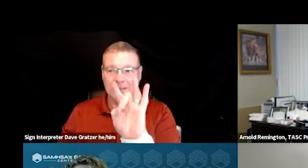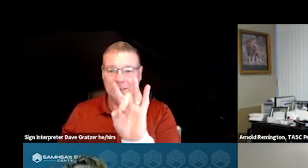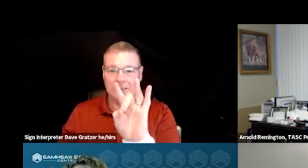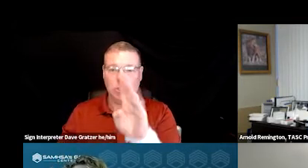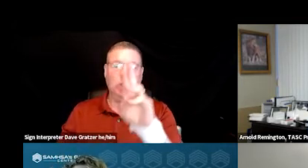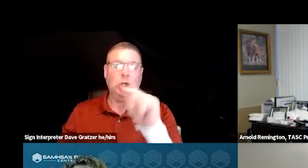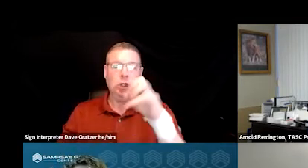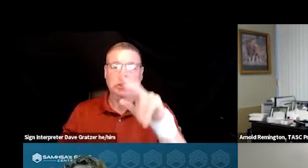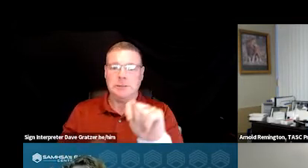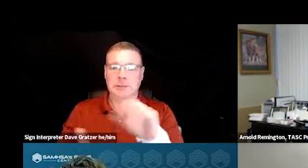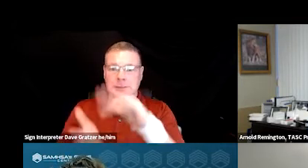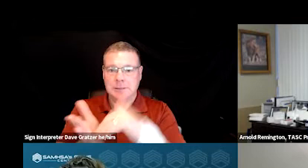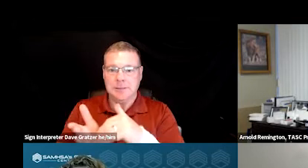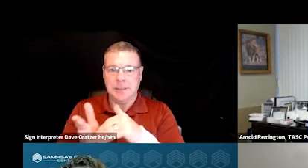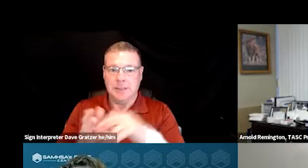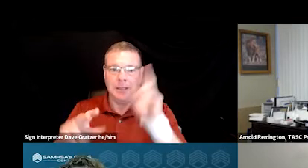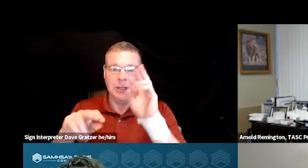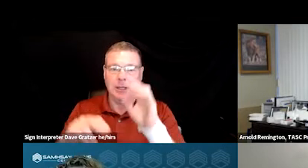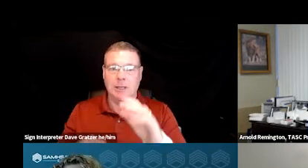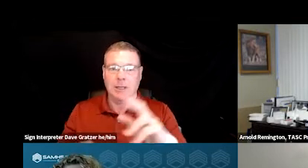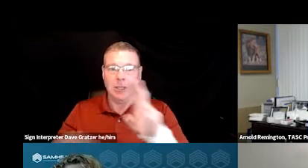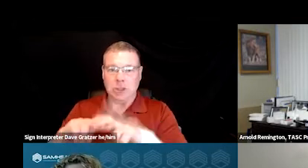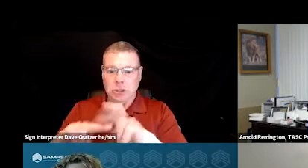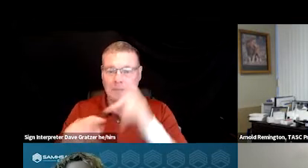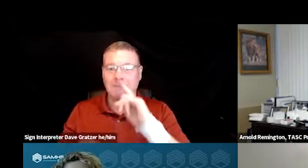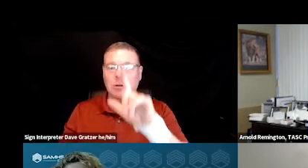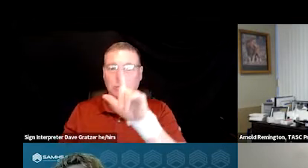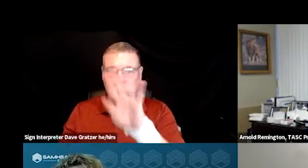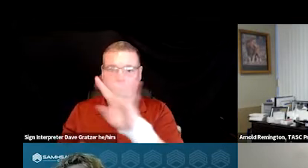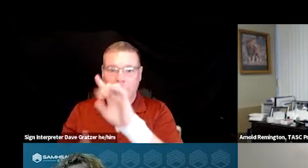recovery center chairs that were for 24 hour respite